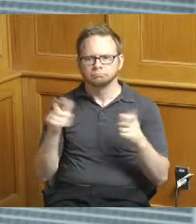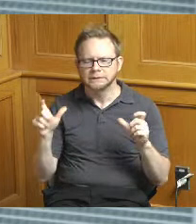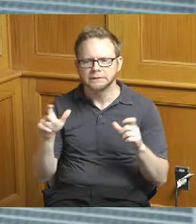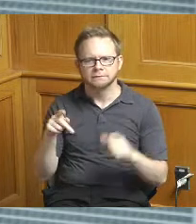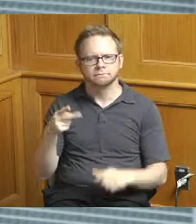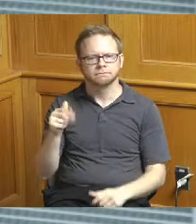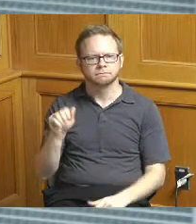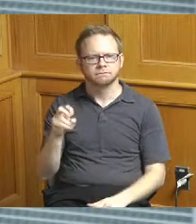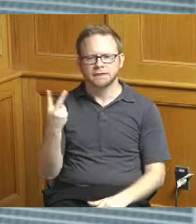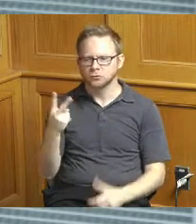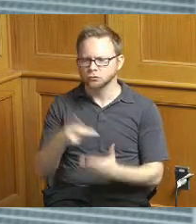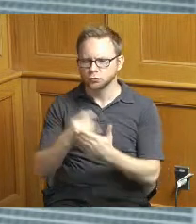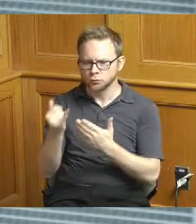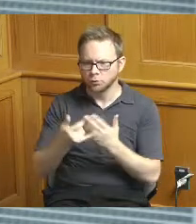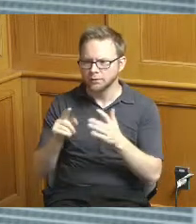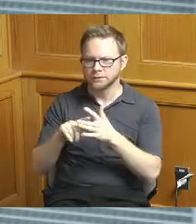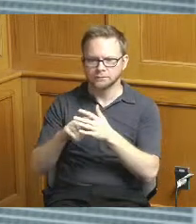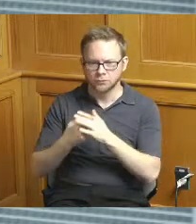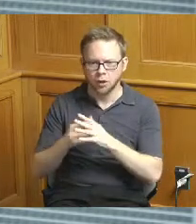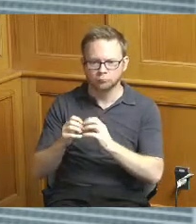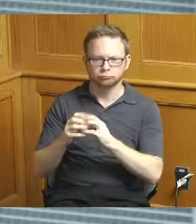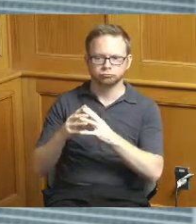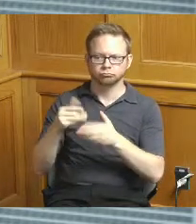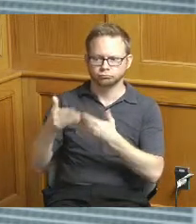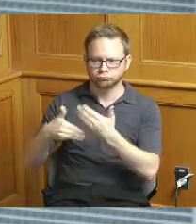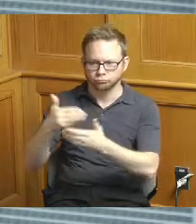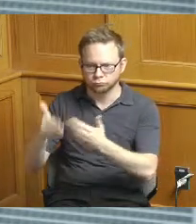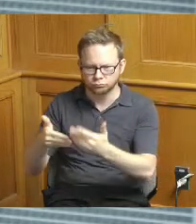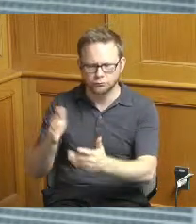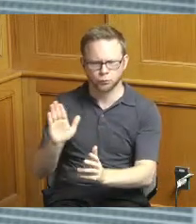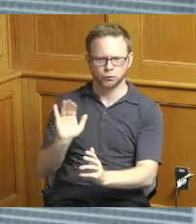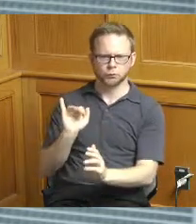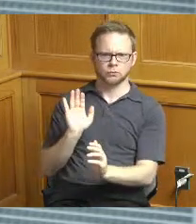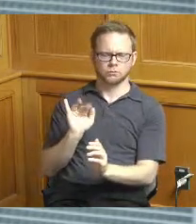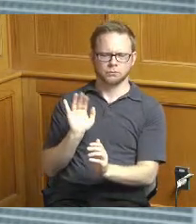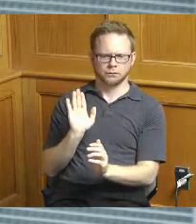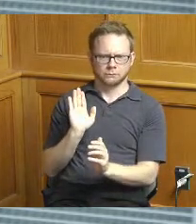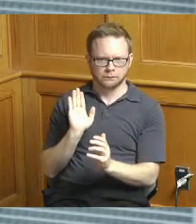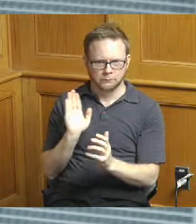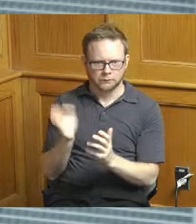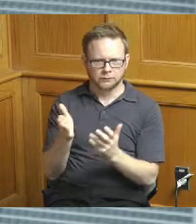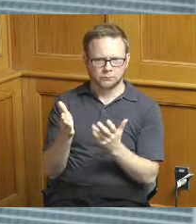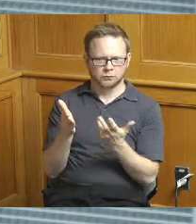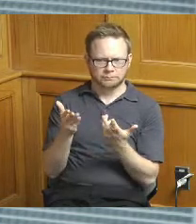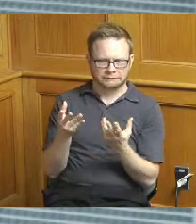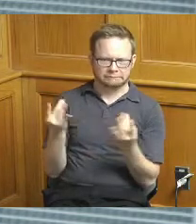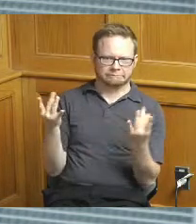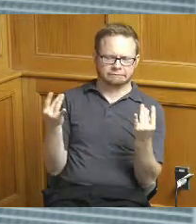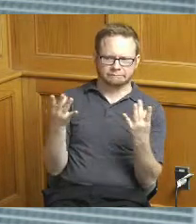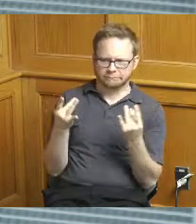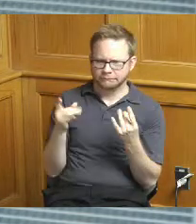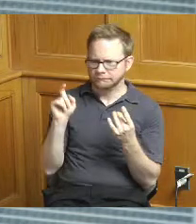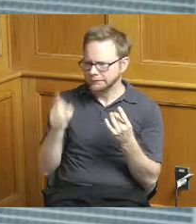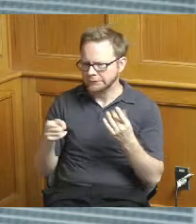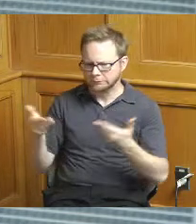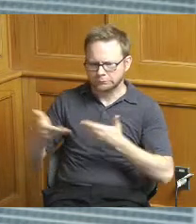that is going to be something where you know we we foresee the need for additional staffing at MSD to